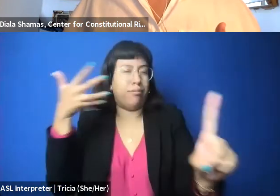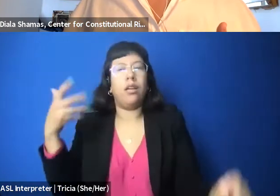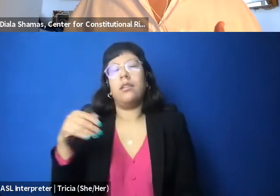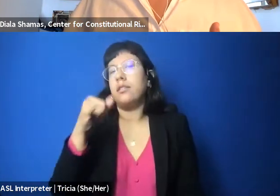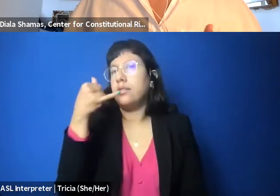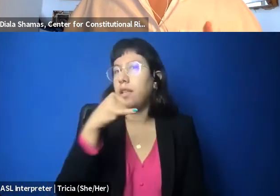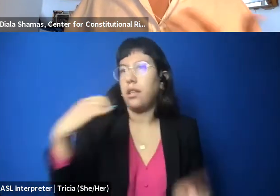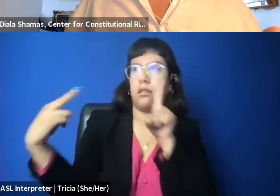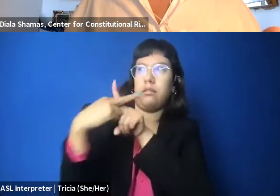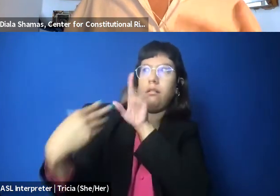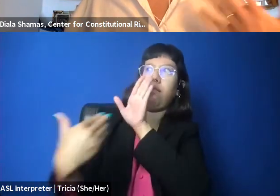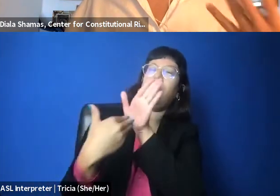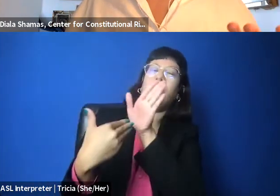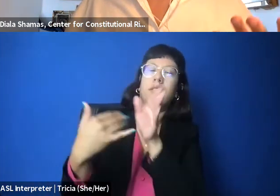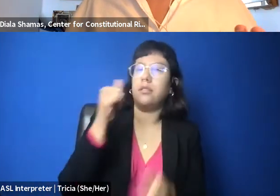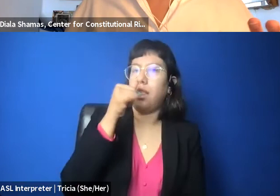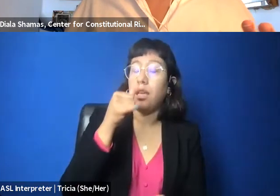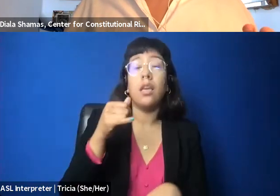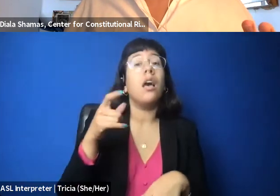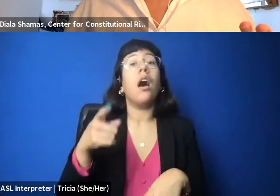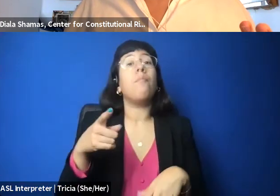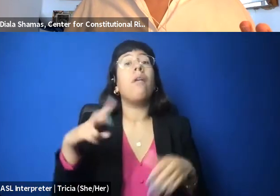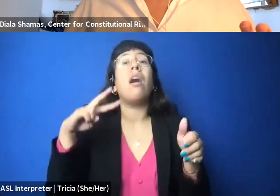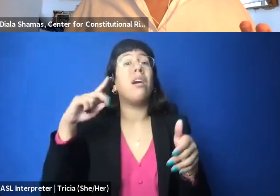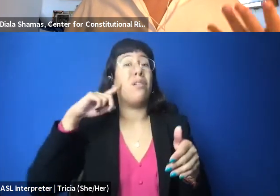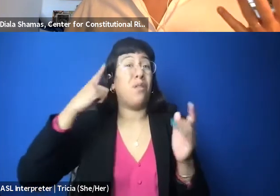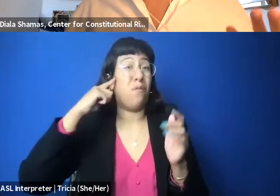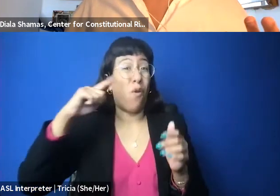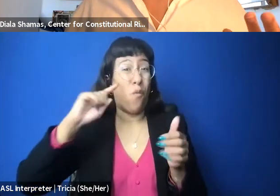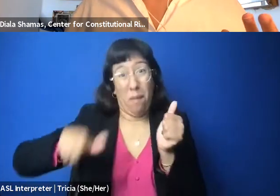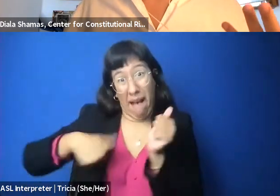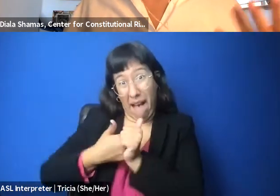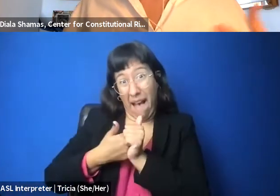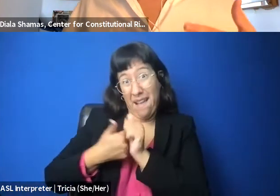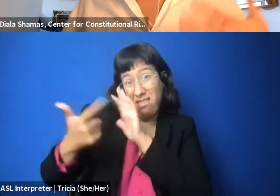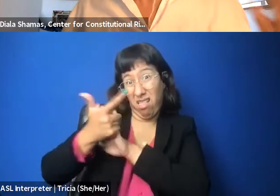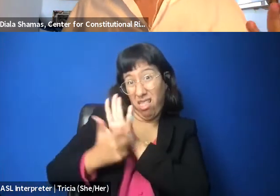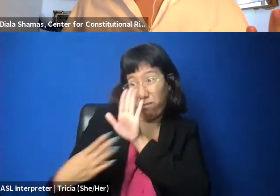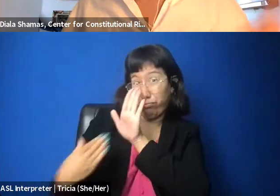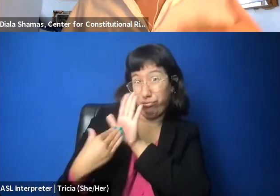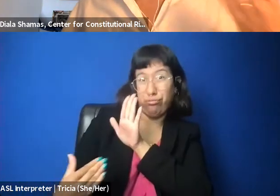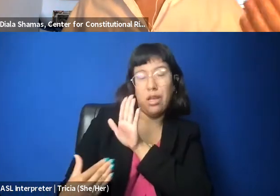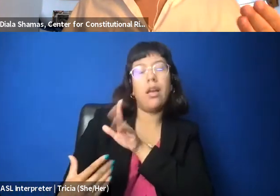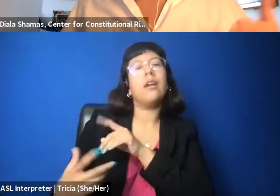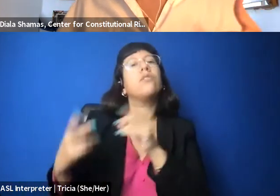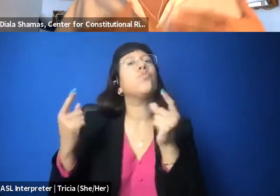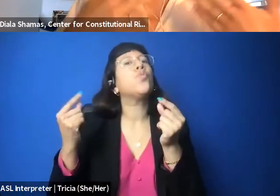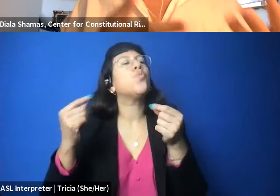but the purpose of these lawsuits, and this is kind of to the broader point, is to silence and to chill and to deviate resources